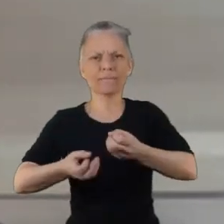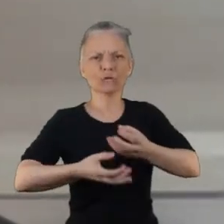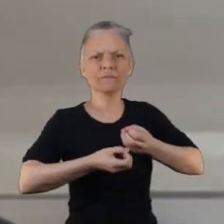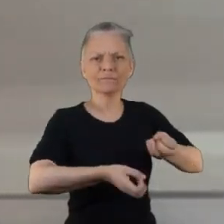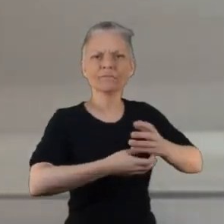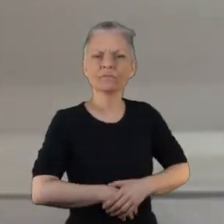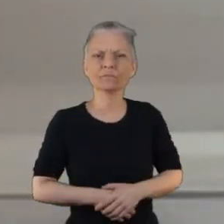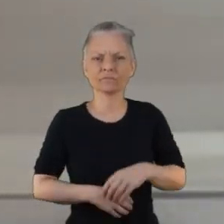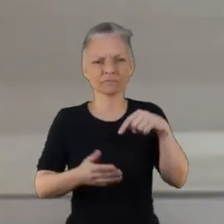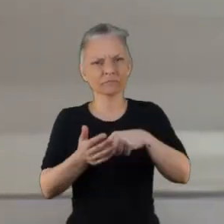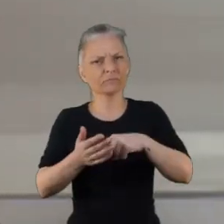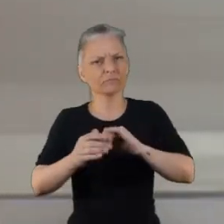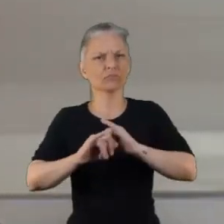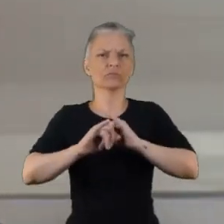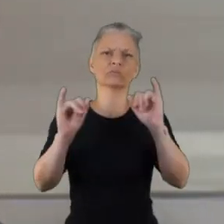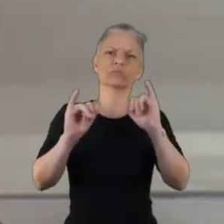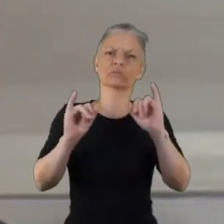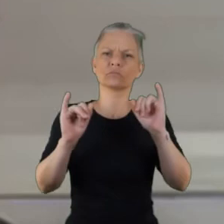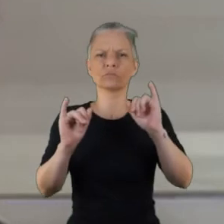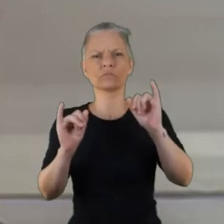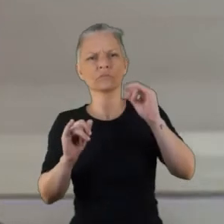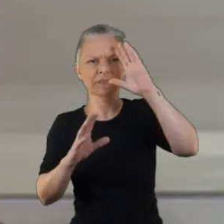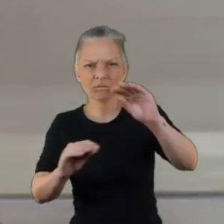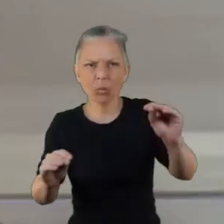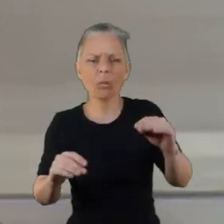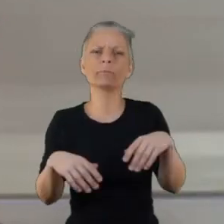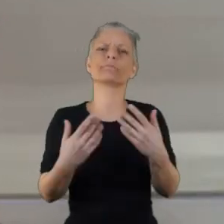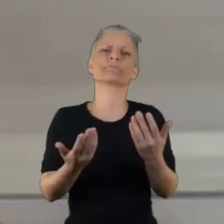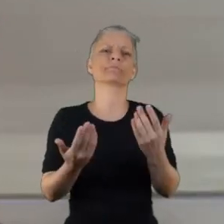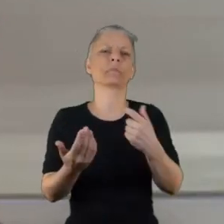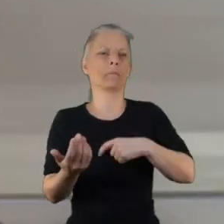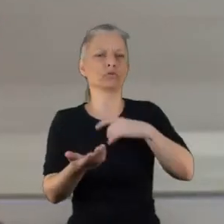there are finances to be agreed and so on but I think what will take forward from this